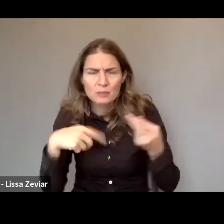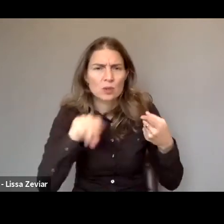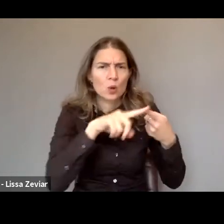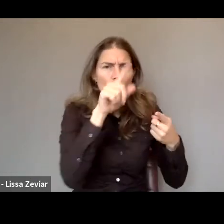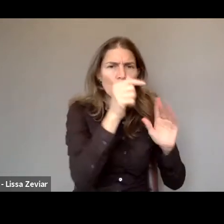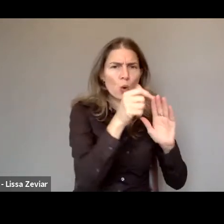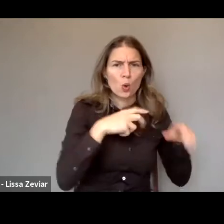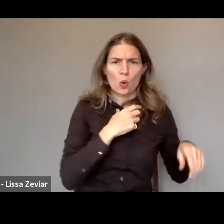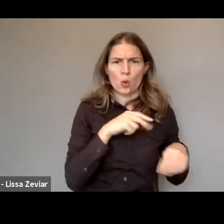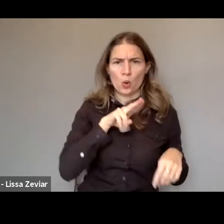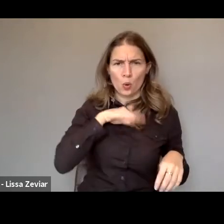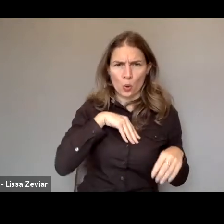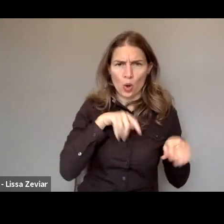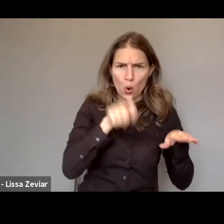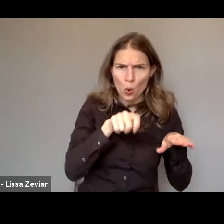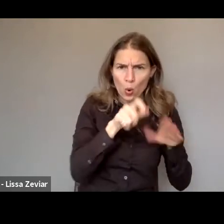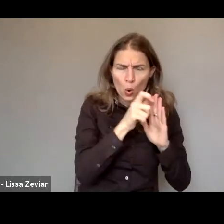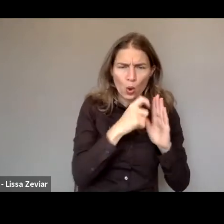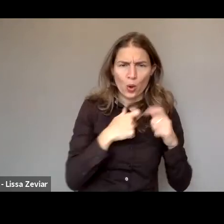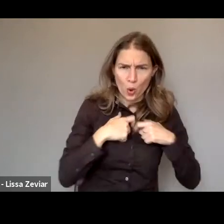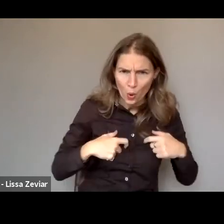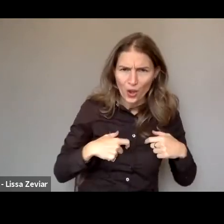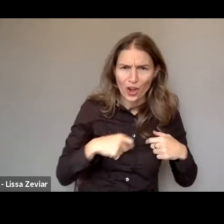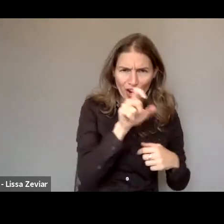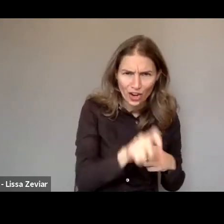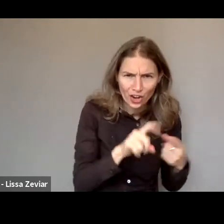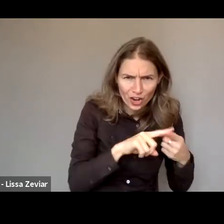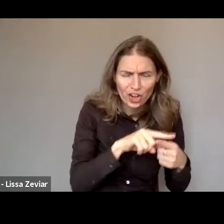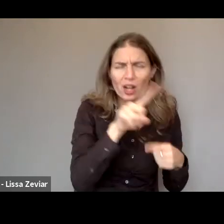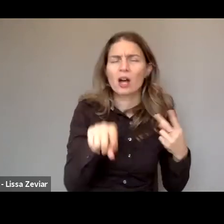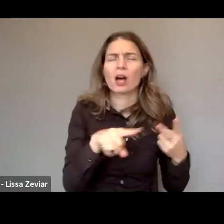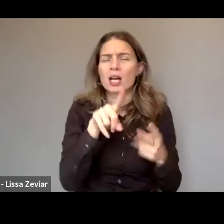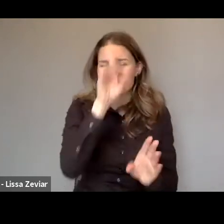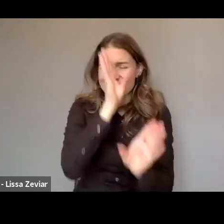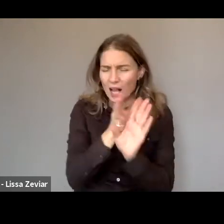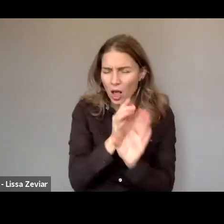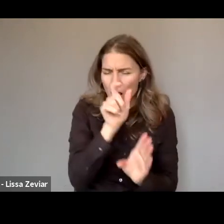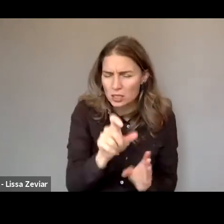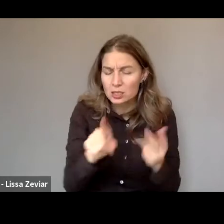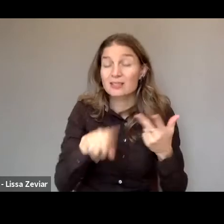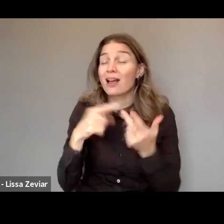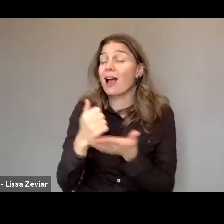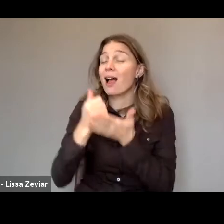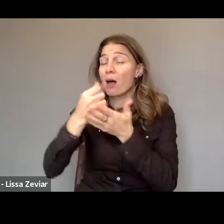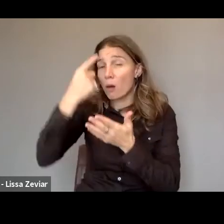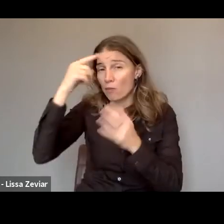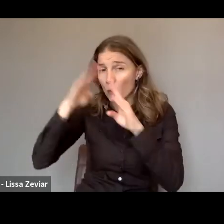with someone to help for lodging or work. Next slide please.